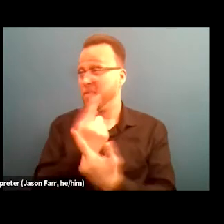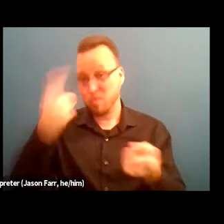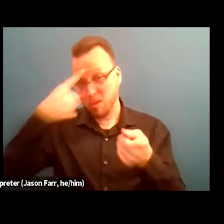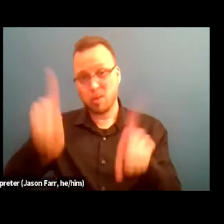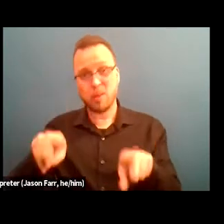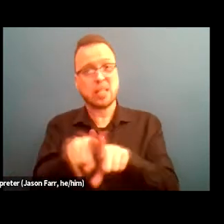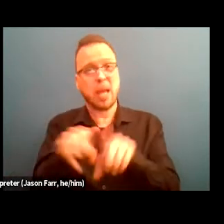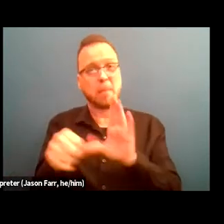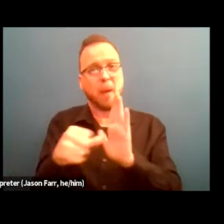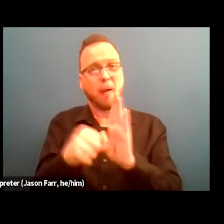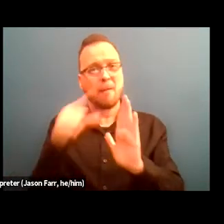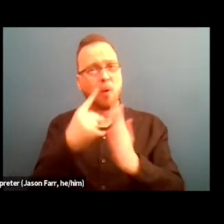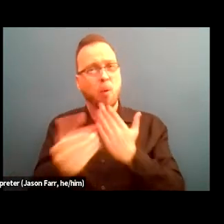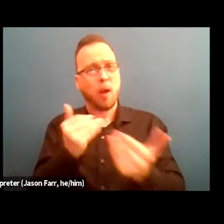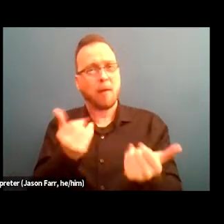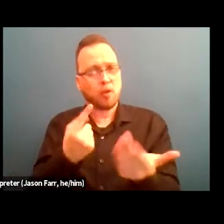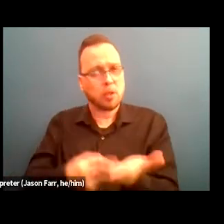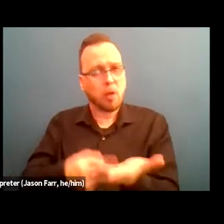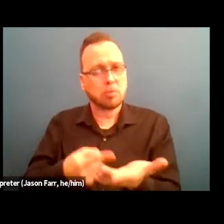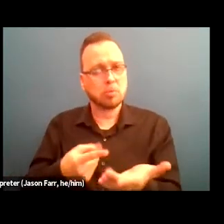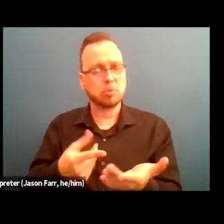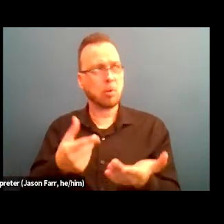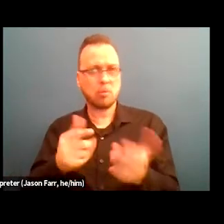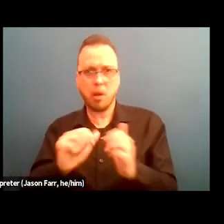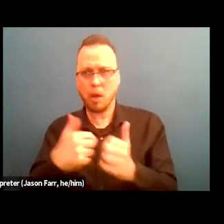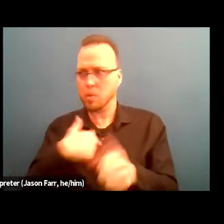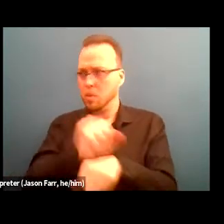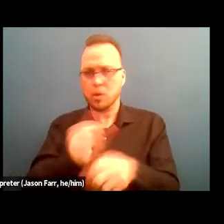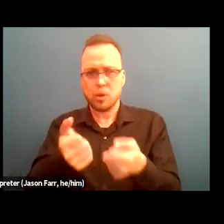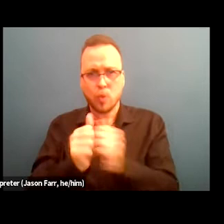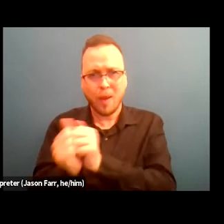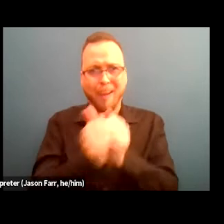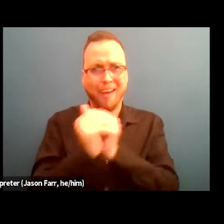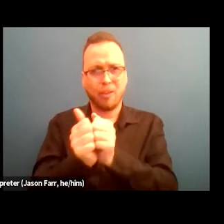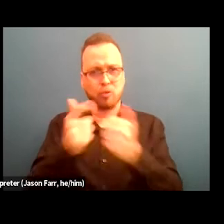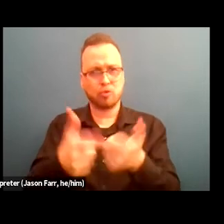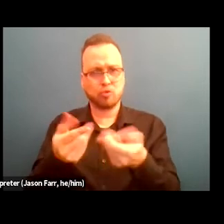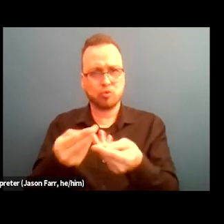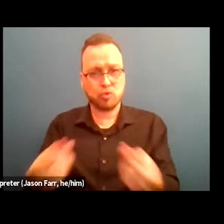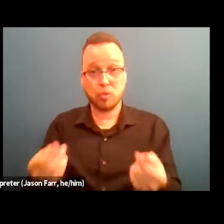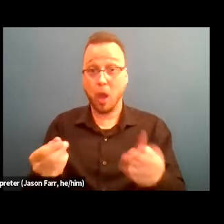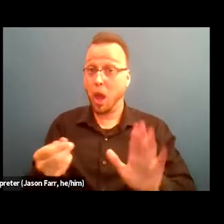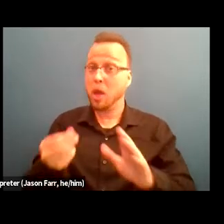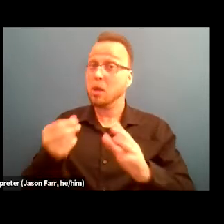and how we can work together to develop solutions. And it takes a lot of intentional unlearning when, you know, you have a lot to cover, right?